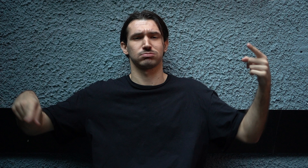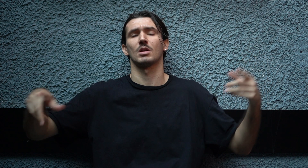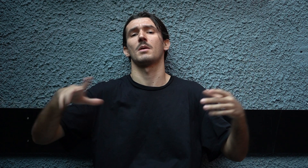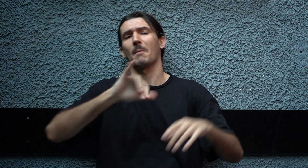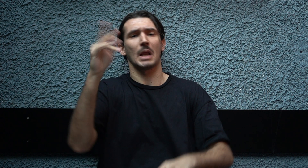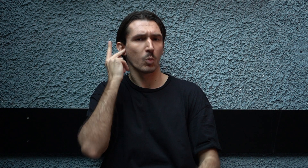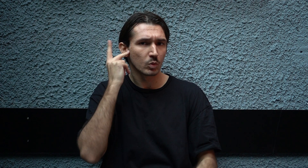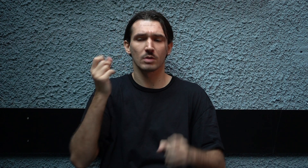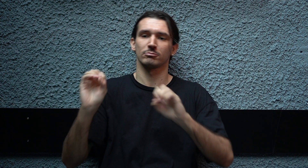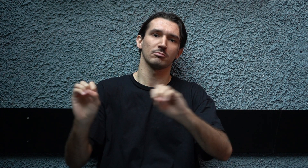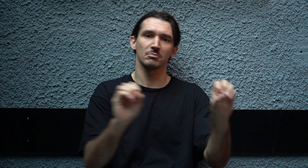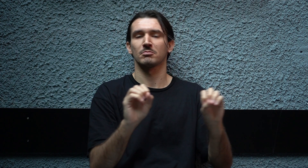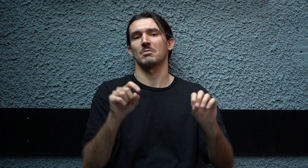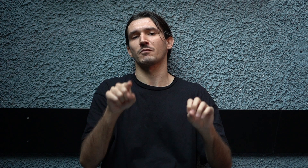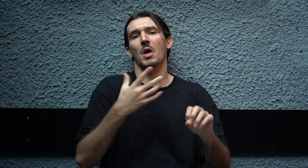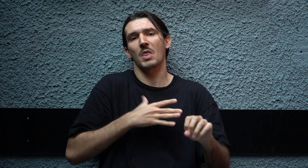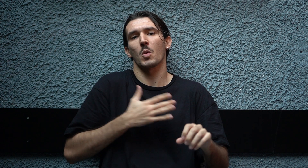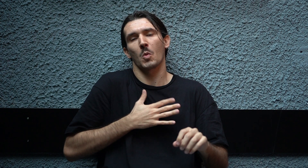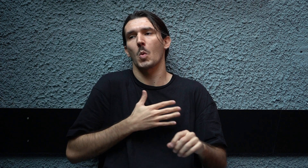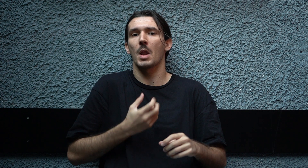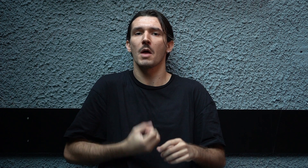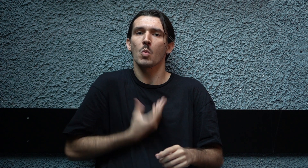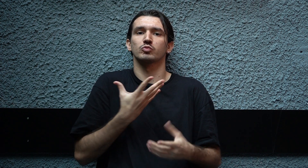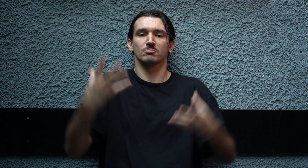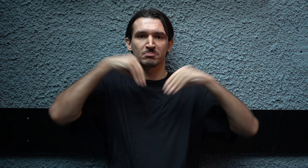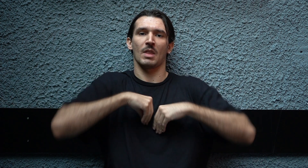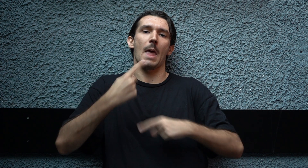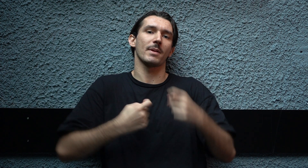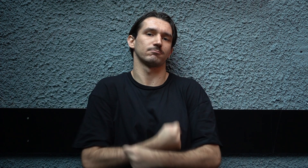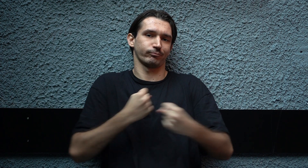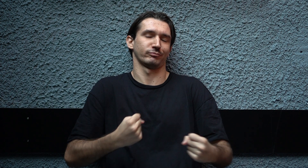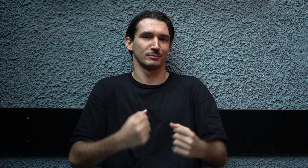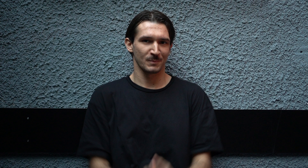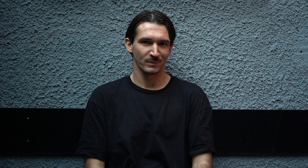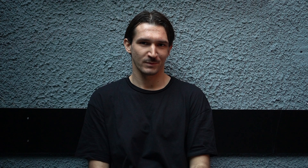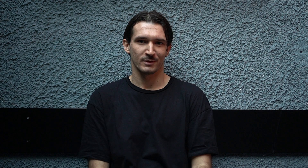as well as hearing ones! It would be a desirable experience and yes, it would definitely make me stronger.